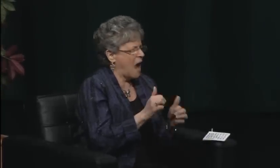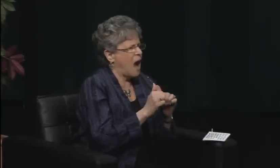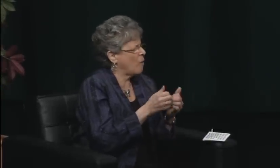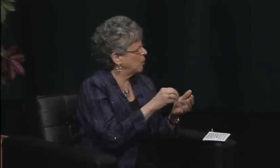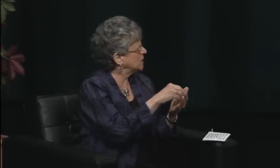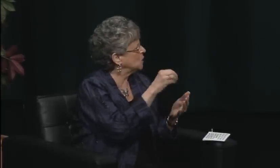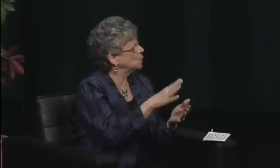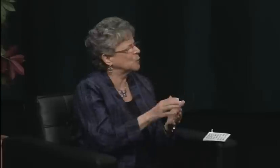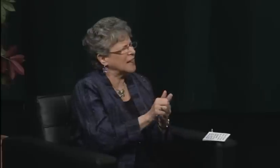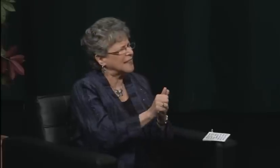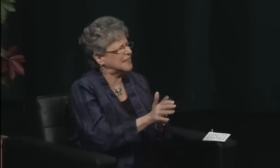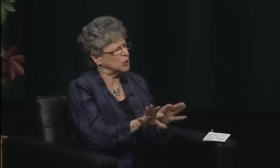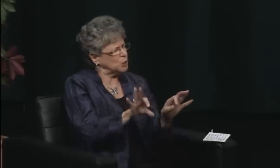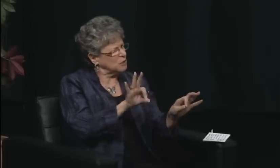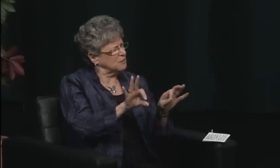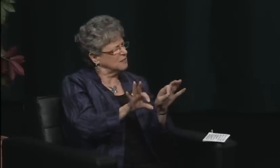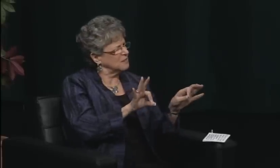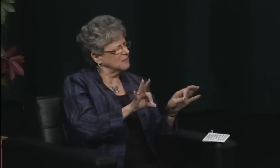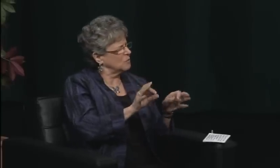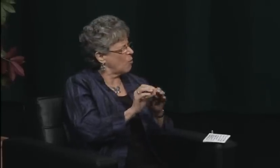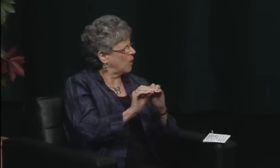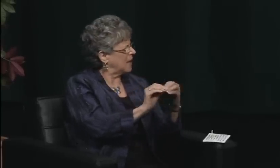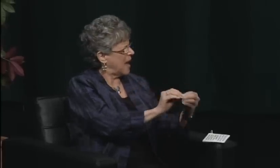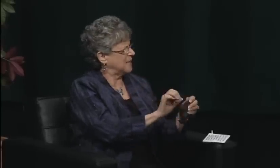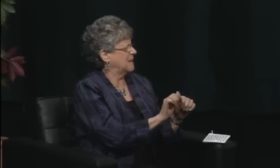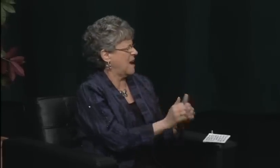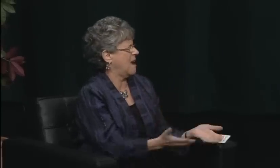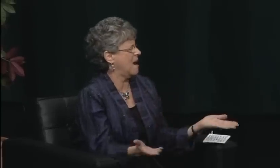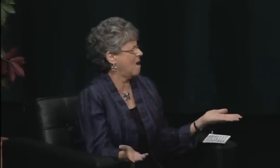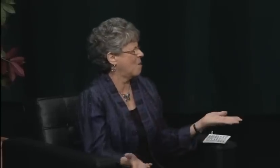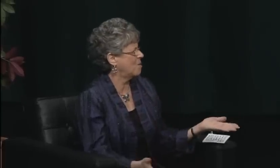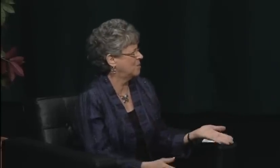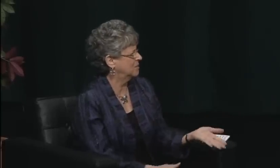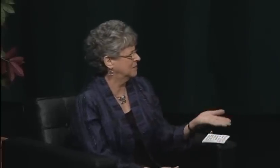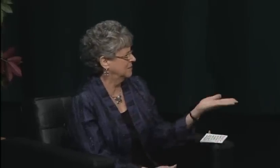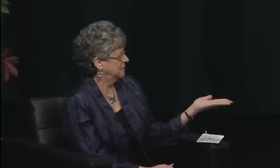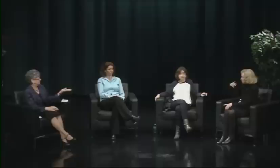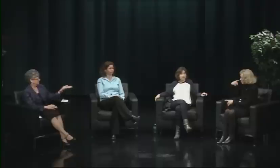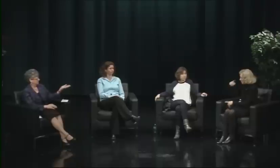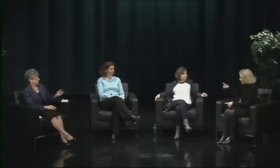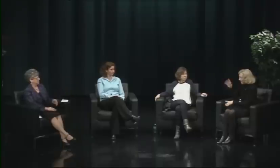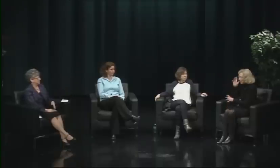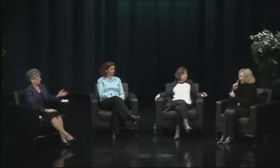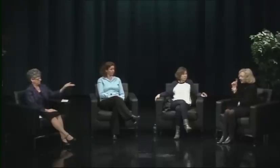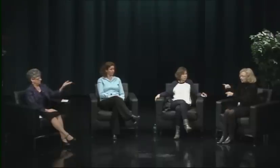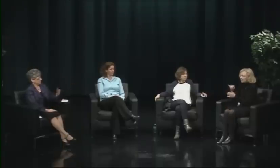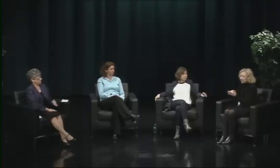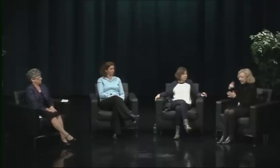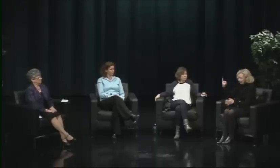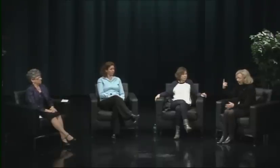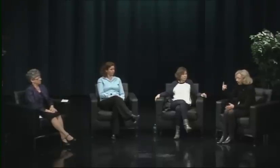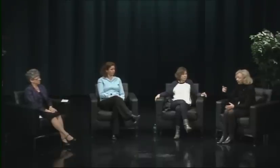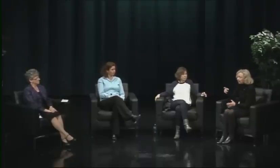They had a positive and healthy impact on the world with this for deaf people everywhere.